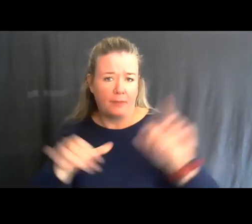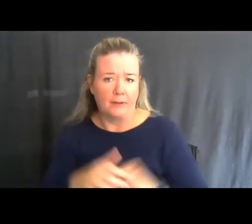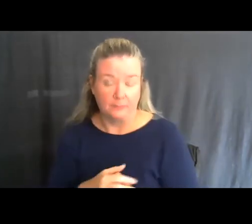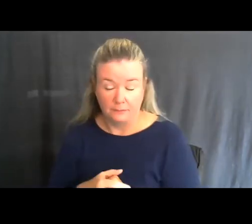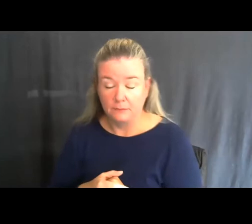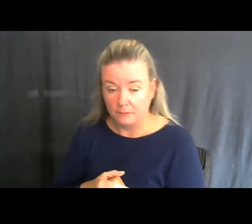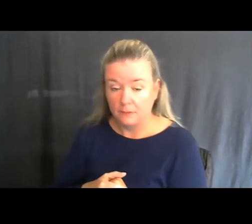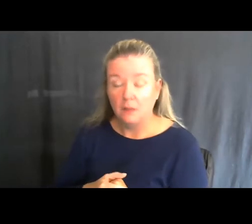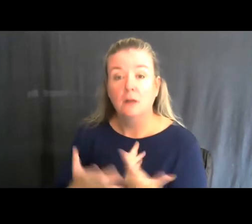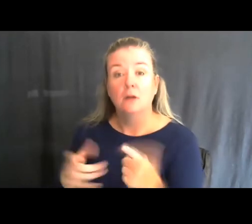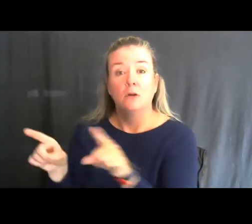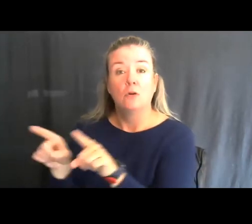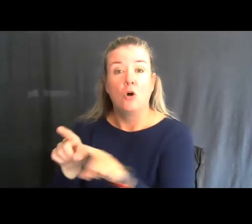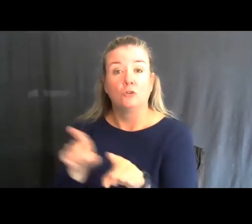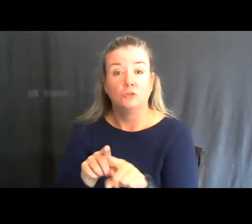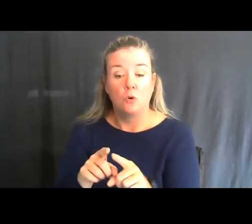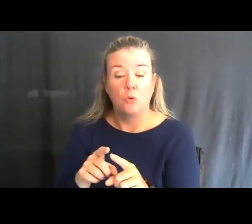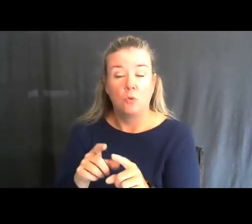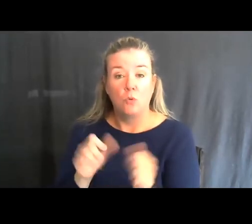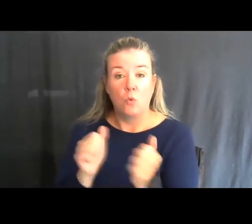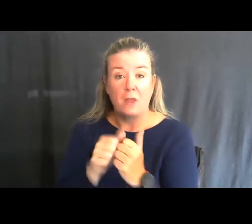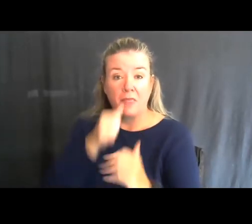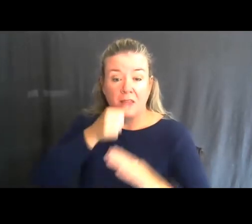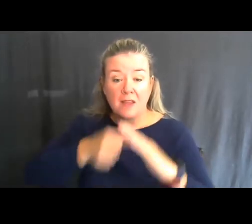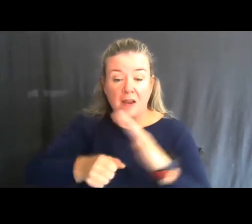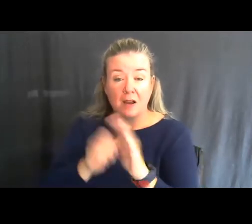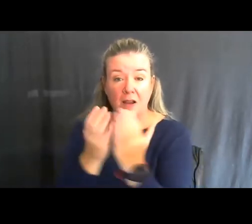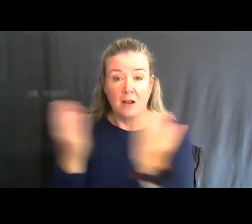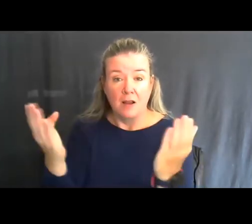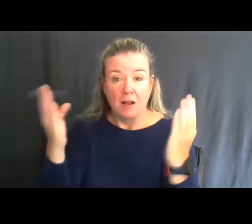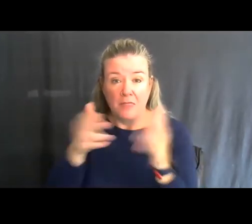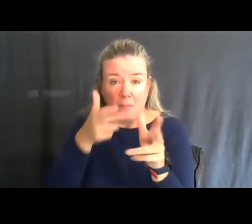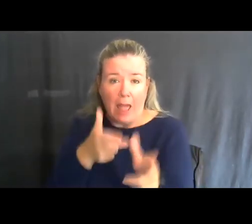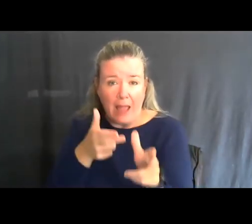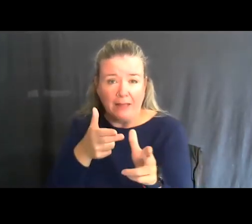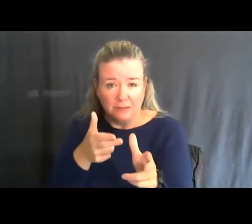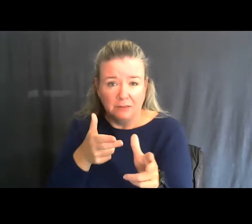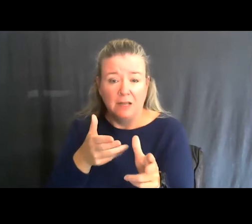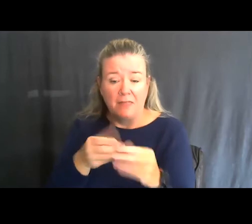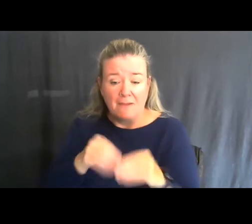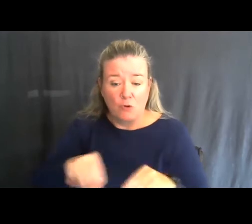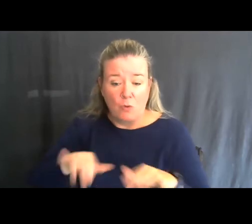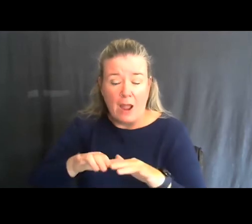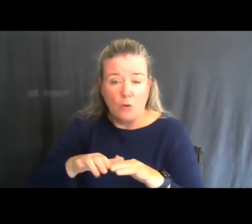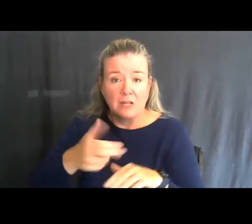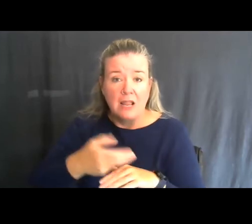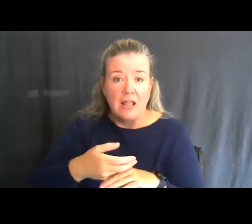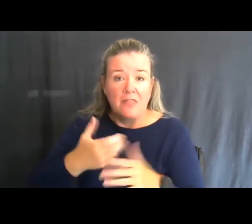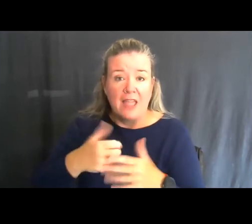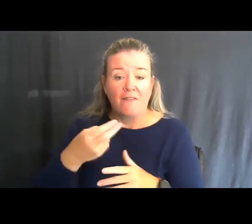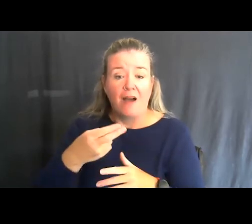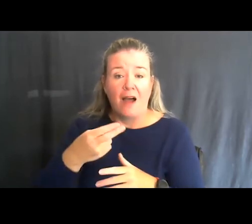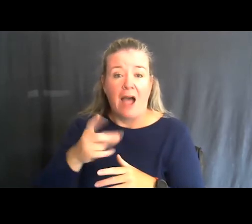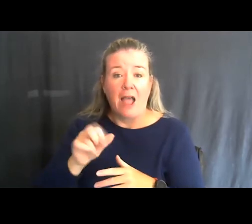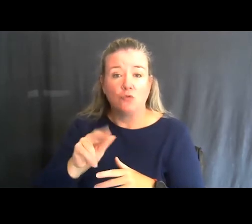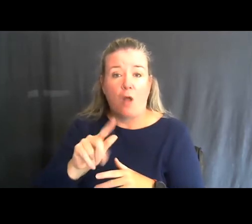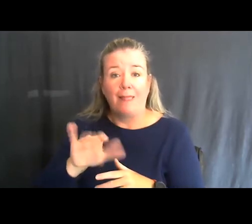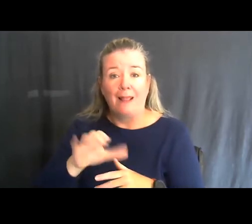In addition to blinds, such as ground blinds, hydraulic lift-elevated blinds and then even